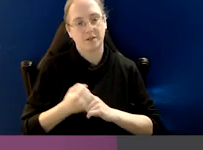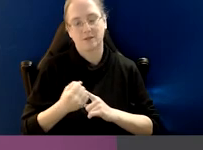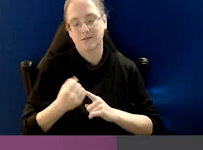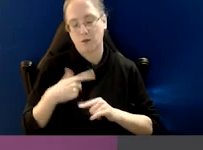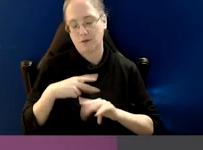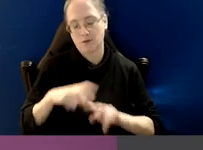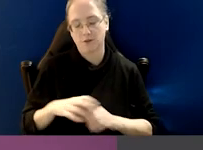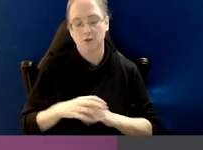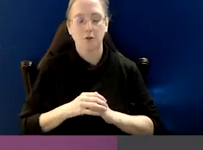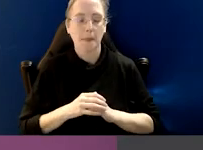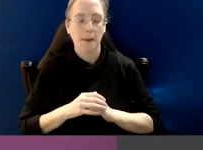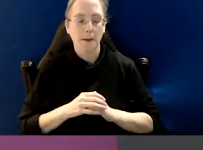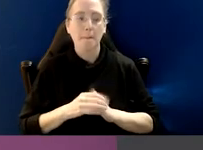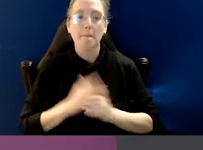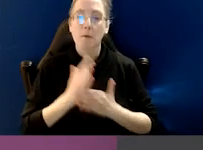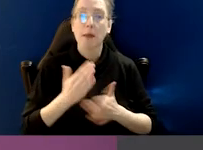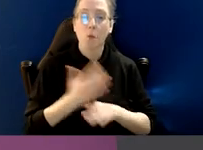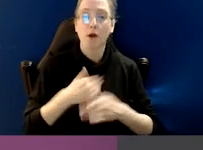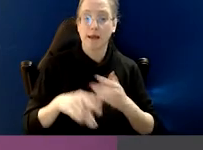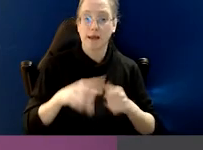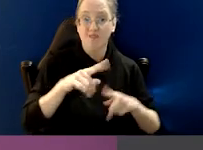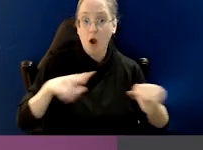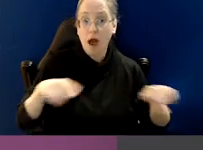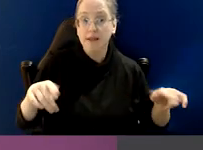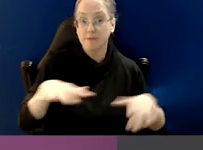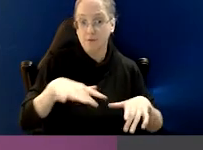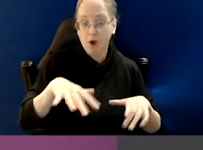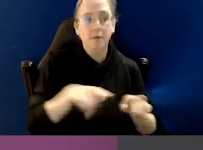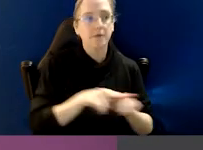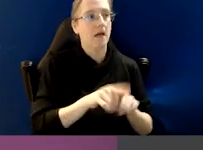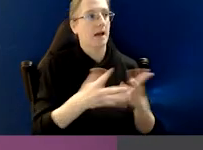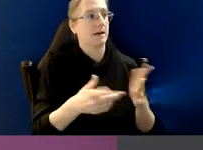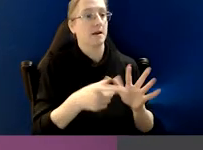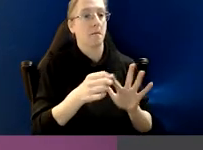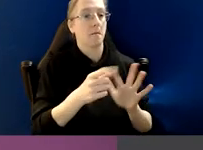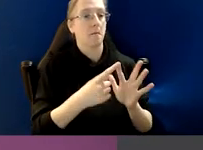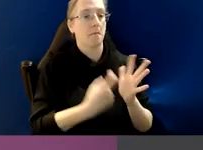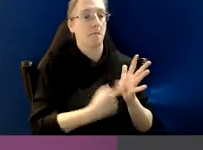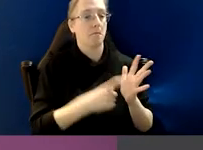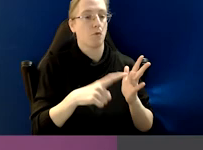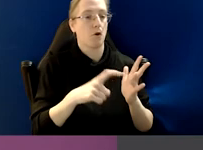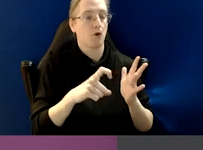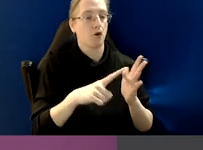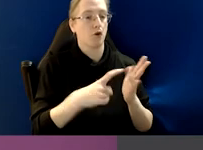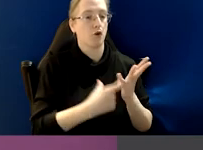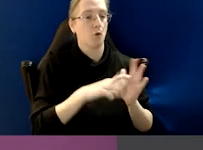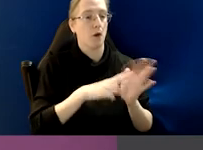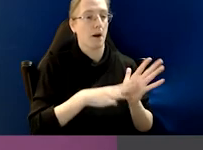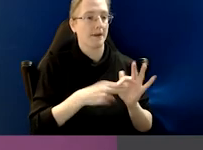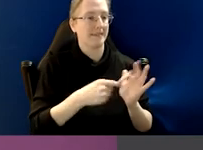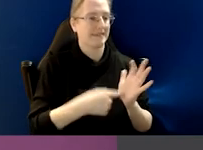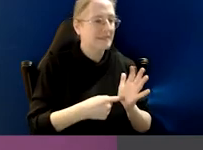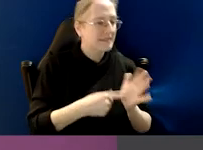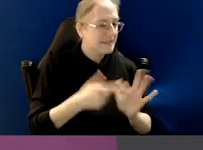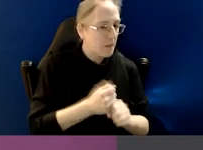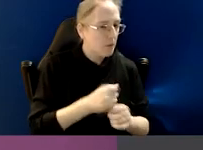but also consulting and working across different sectors. Particularly in areas like procurement, for example, where we can learn from good practice,